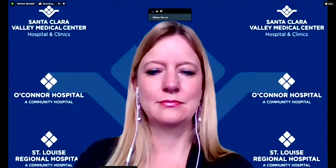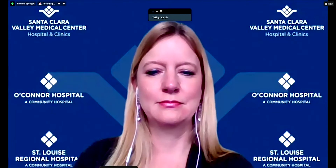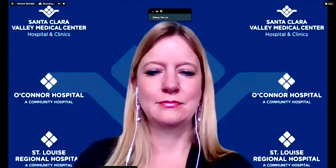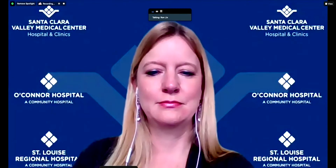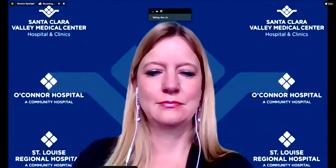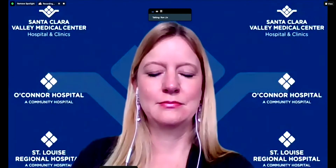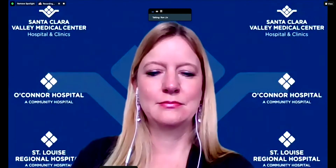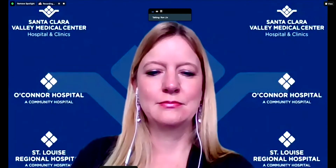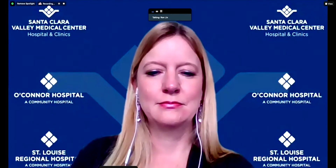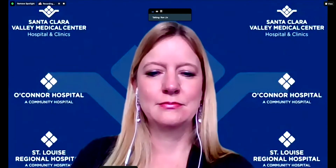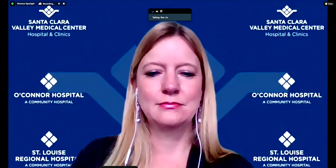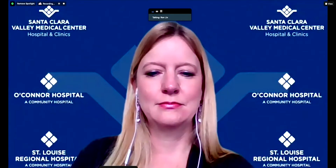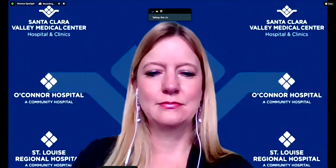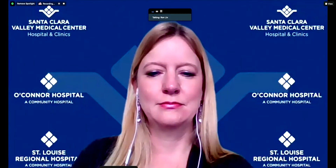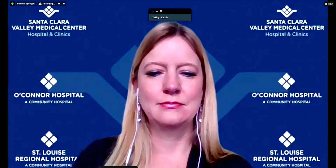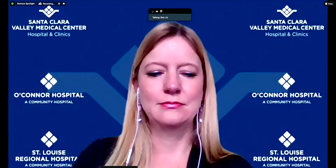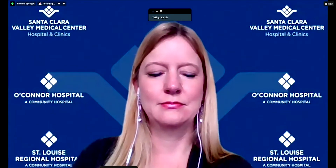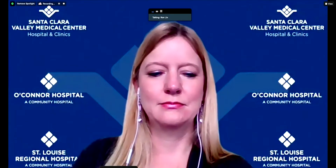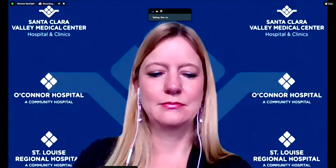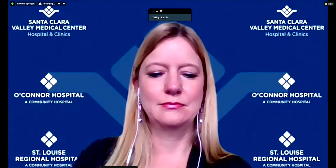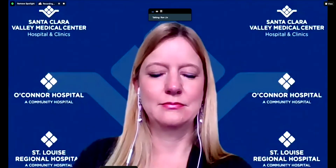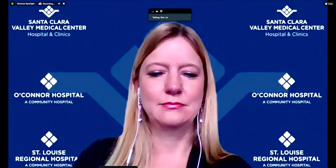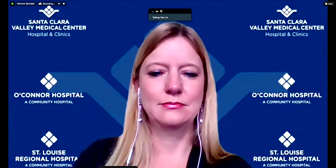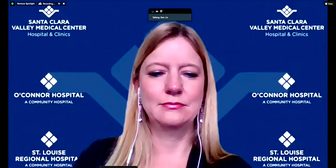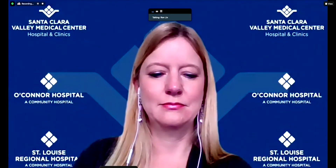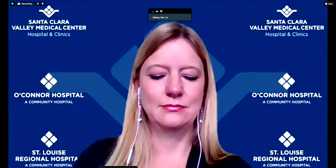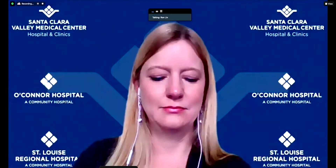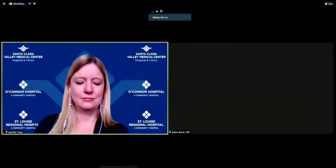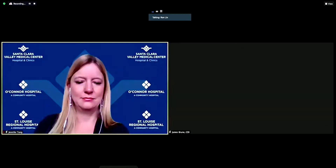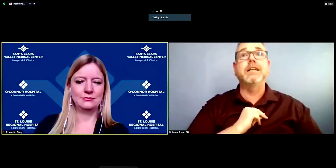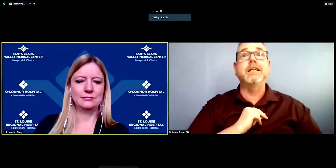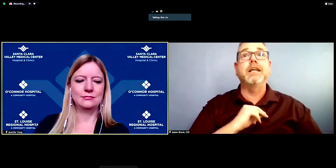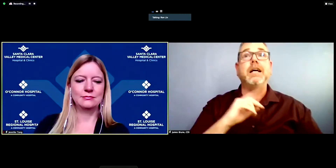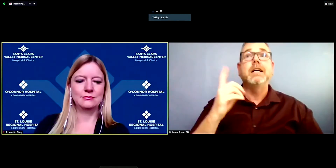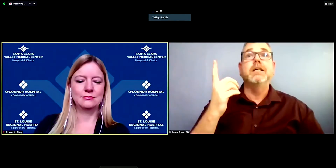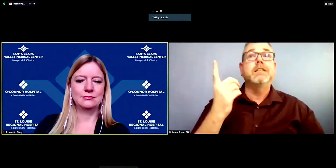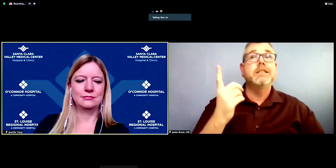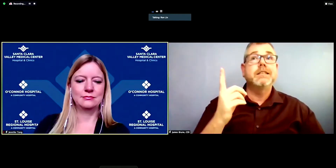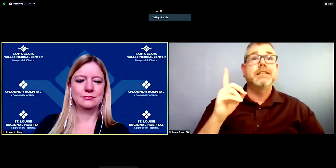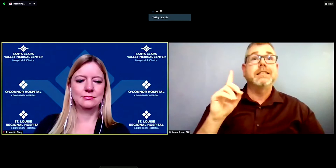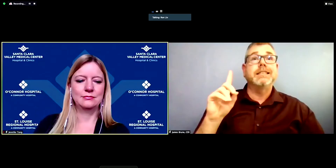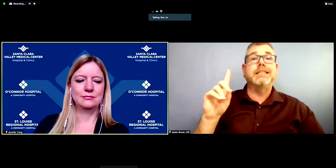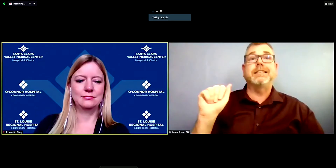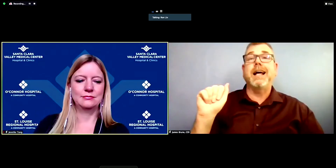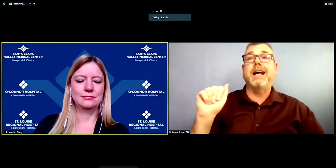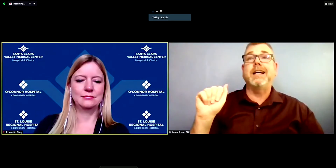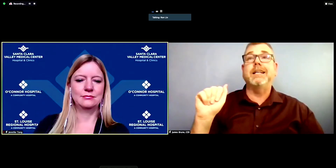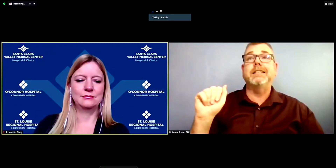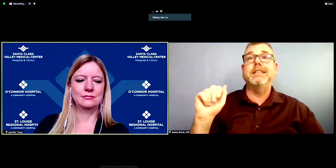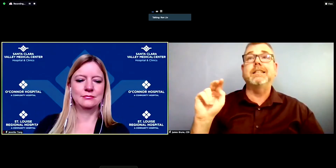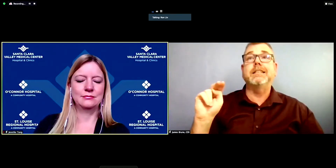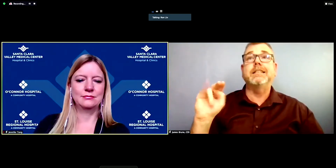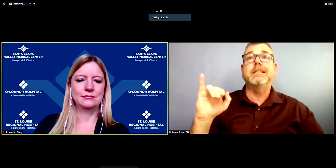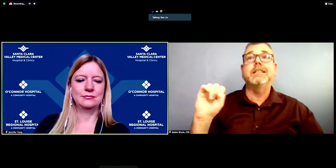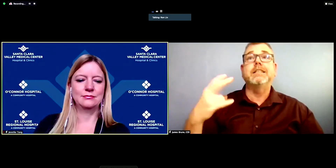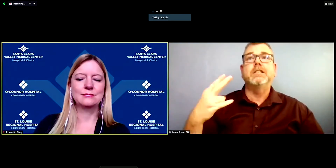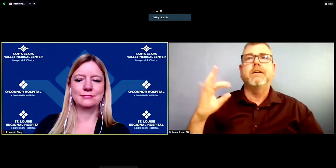about the Danish variant identified as playing a major role in some large outbreaks in Santa Clara County? Is there any new information about that you can share? thanks so much.